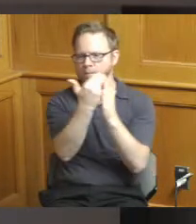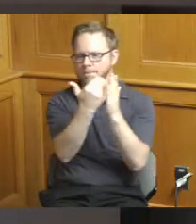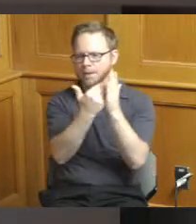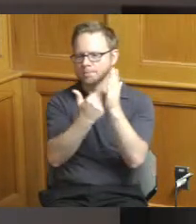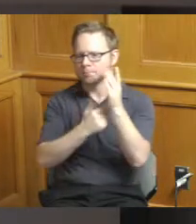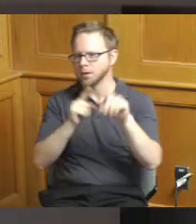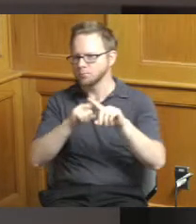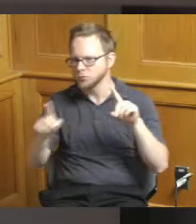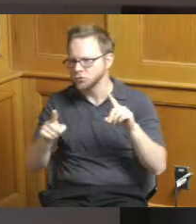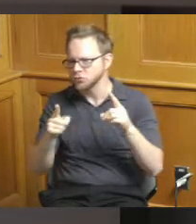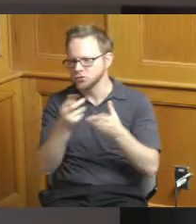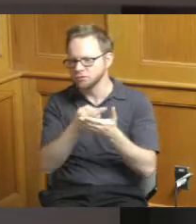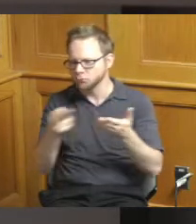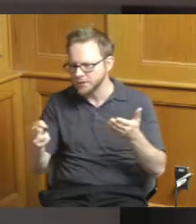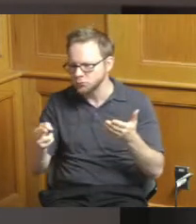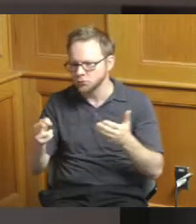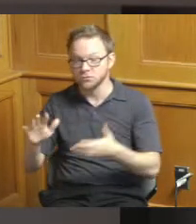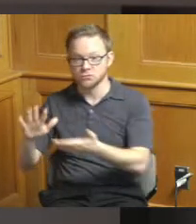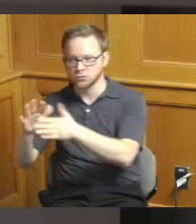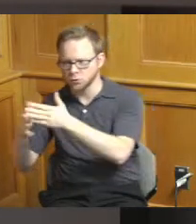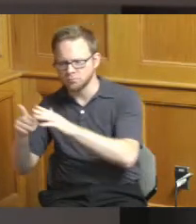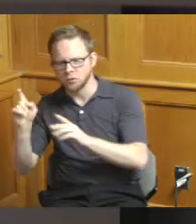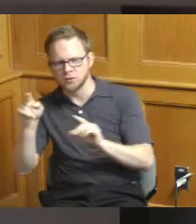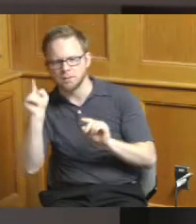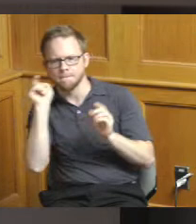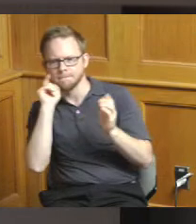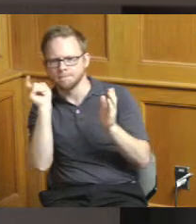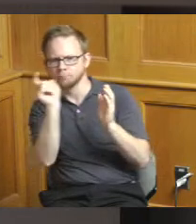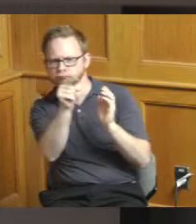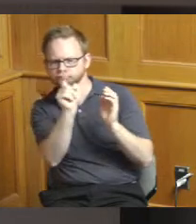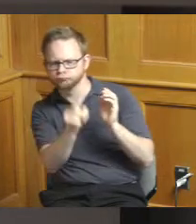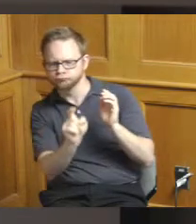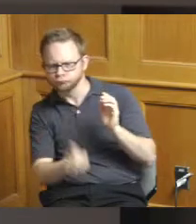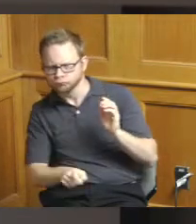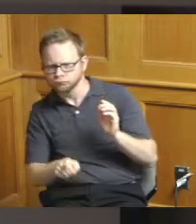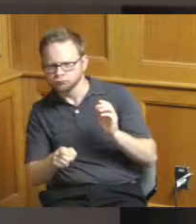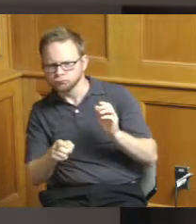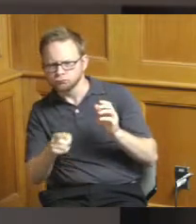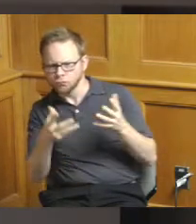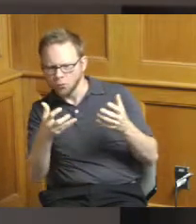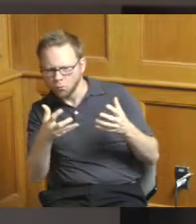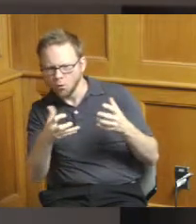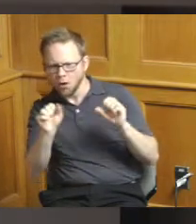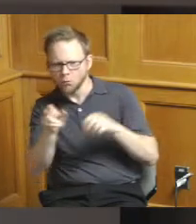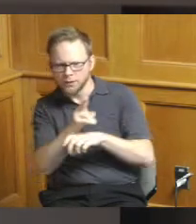community did that in the most compelling way would be the one that ranks at the top you see